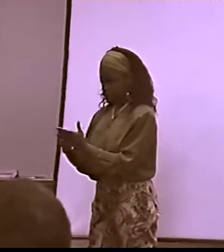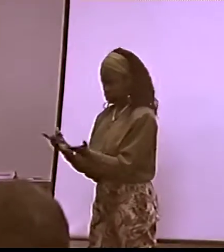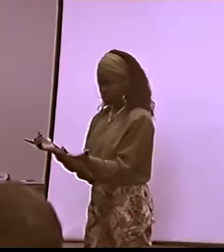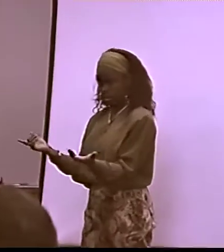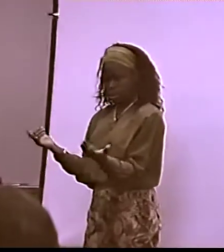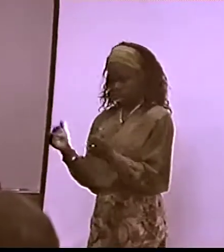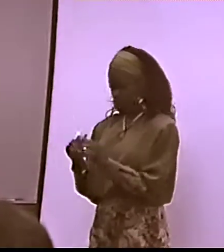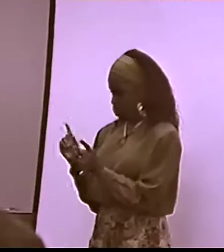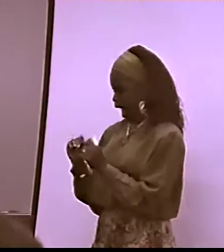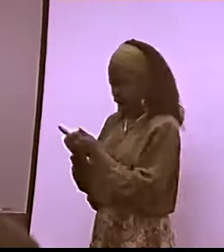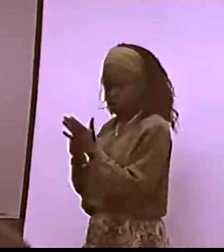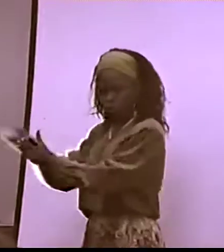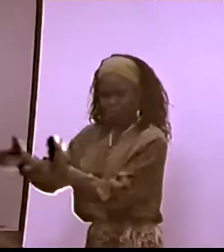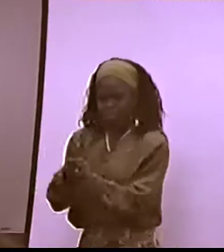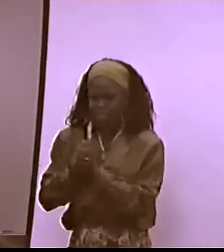...HOW THEY FEEL ABOUT THE LANGUAGE.